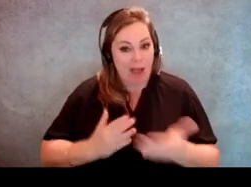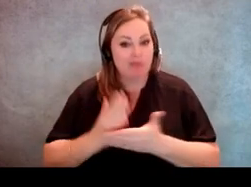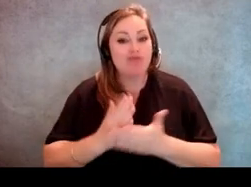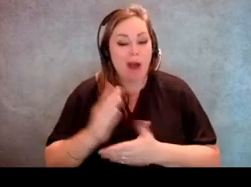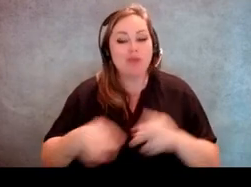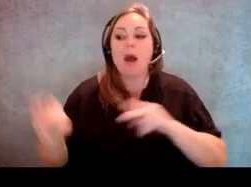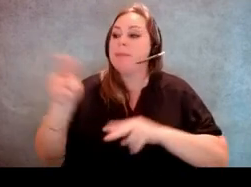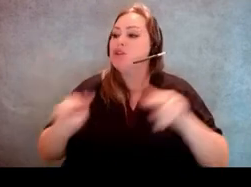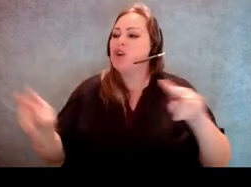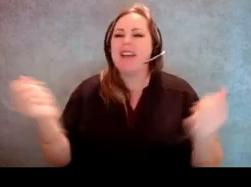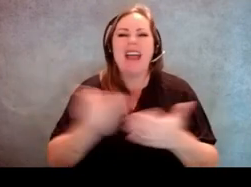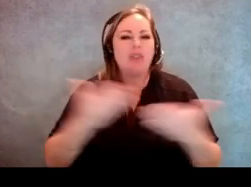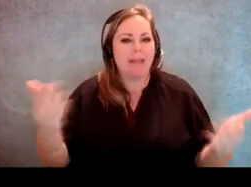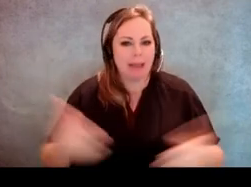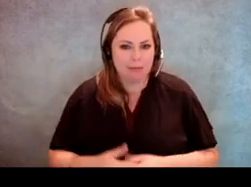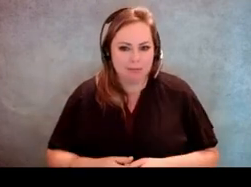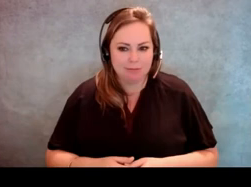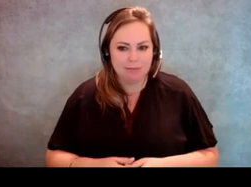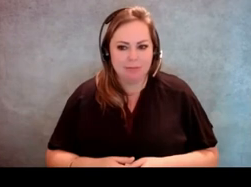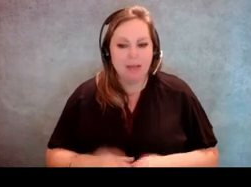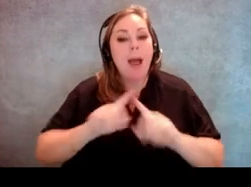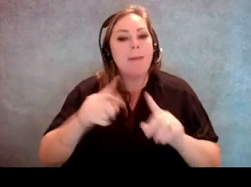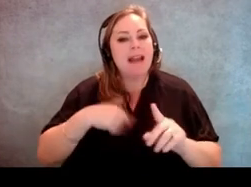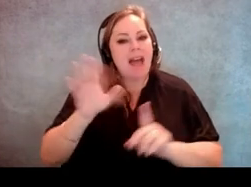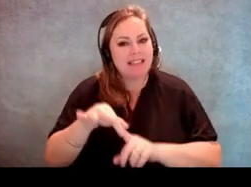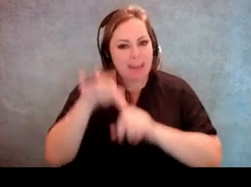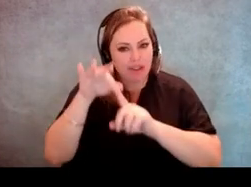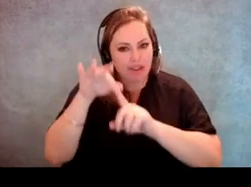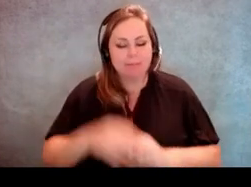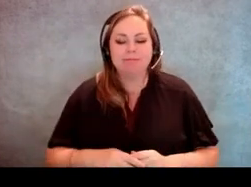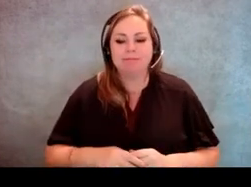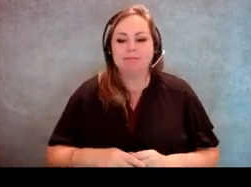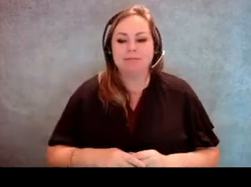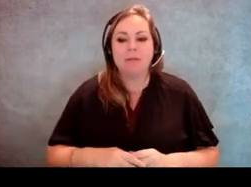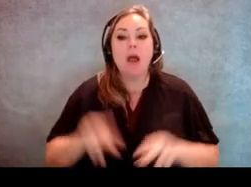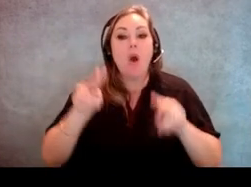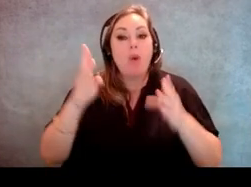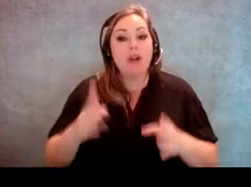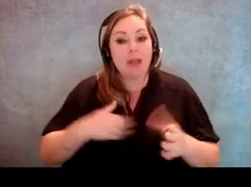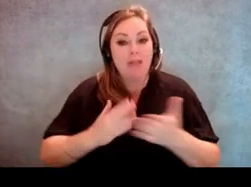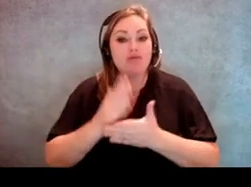have the right to observe everything. But there's an except to that. Poll watchers have the right to observe